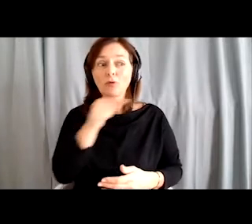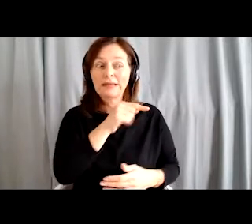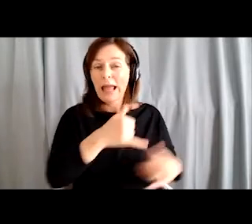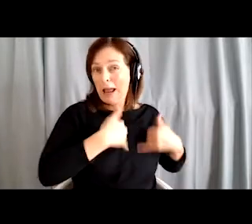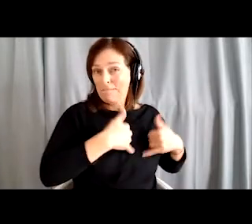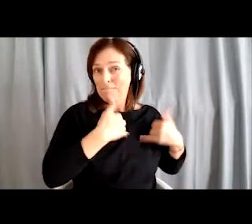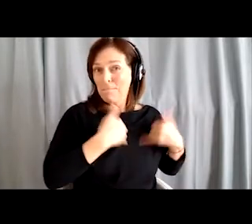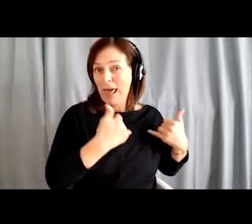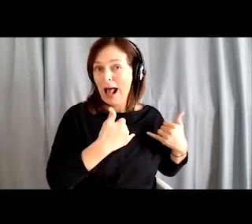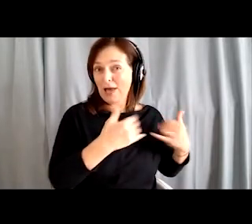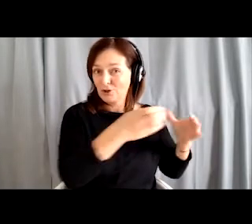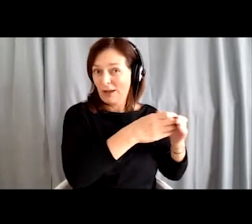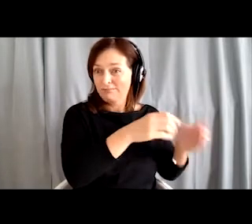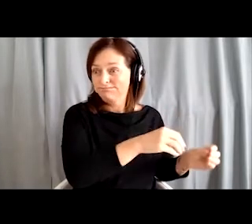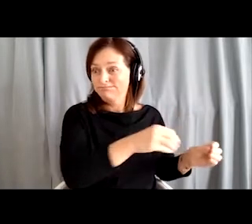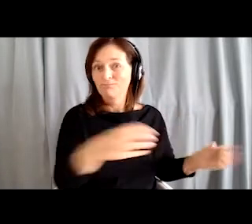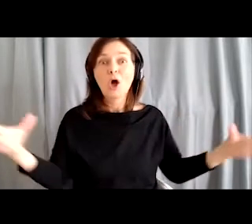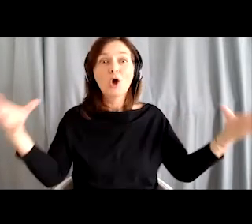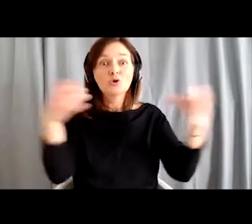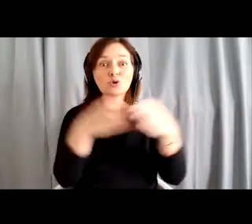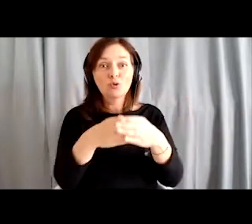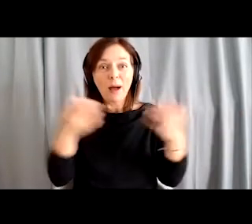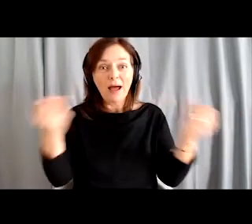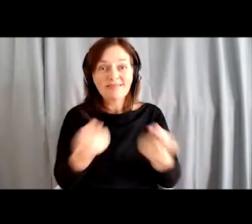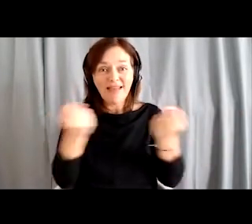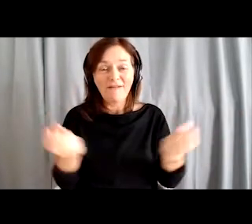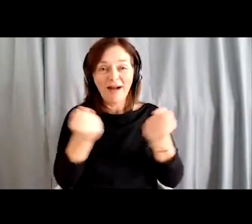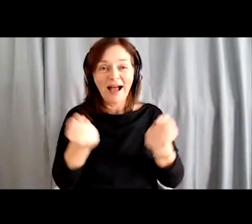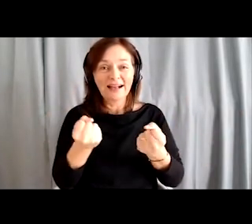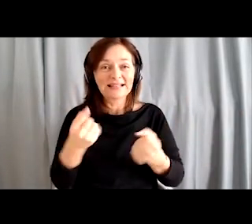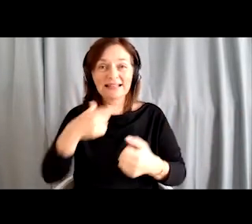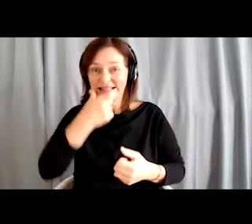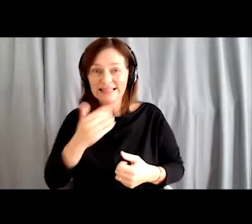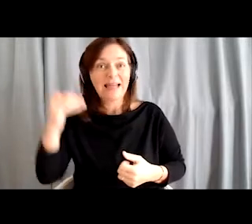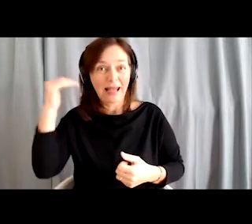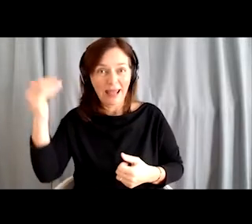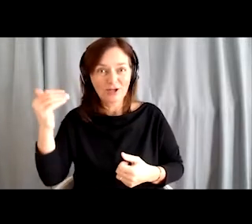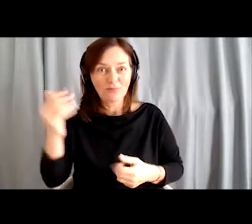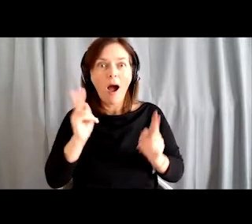the older ones in rehearsals, and we will see how they can learn a lot from each other in practice.